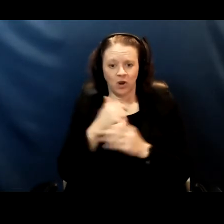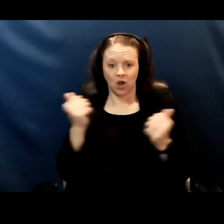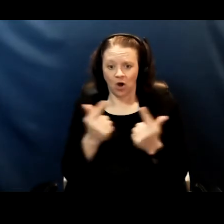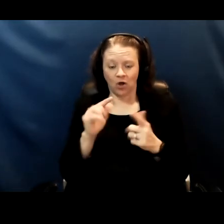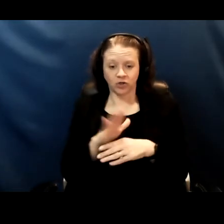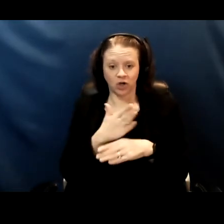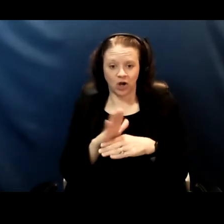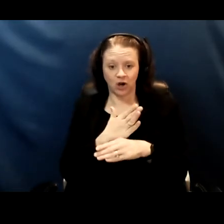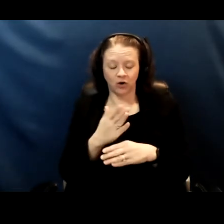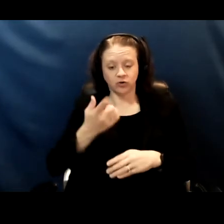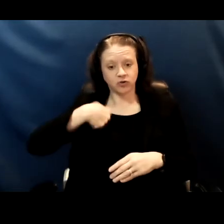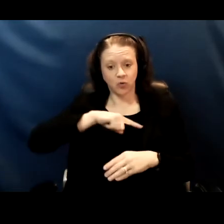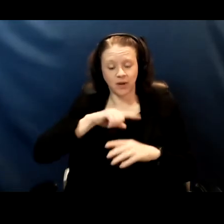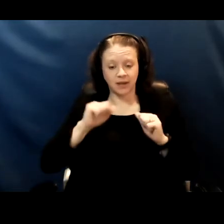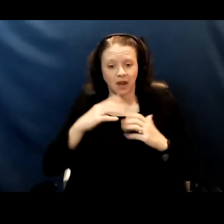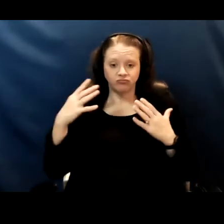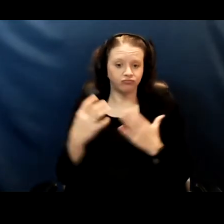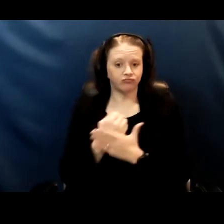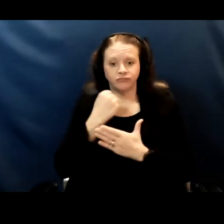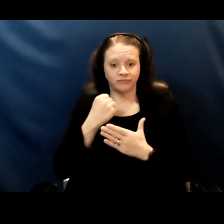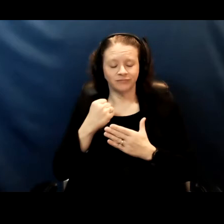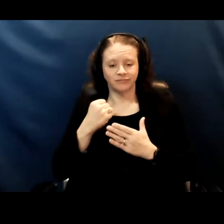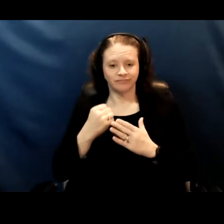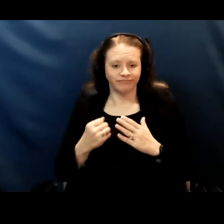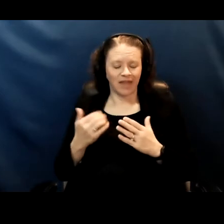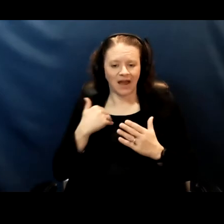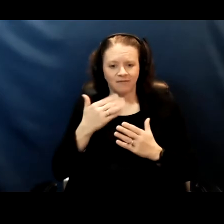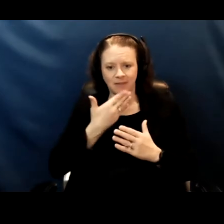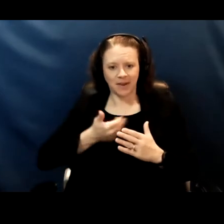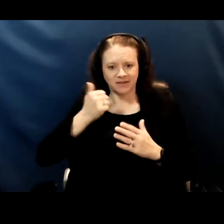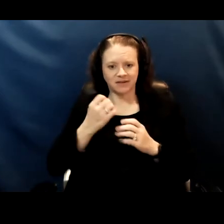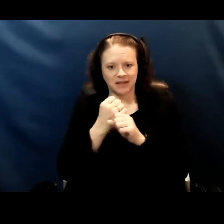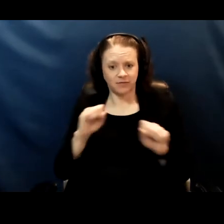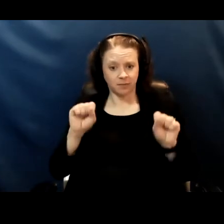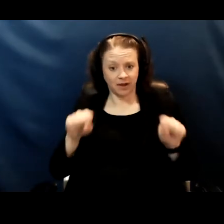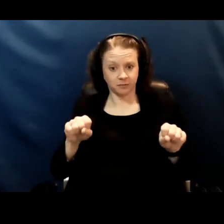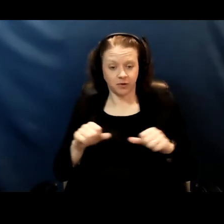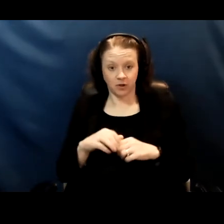so that we can maximize each other's safety? And so do I think that these things will be in place?